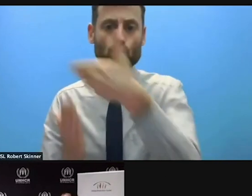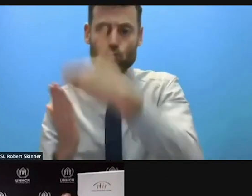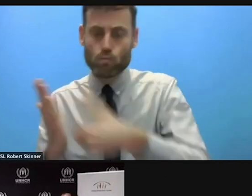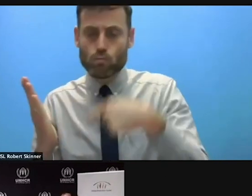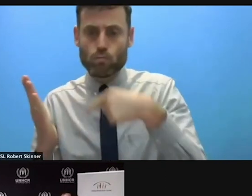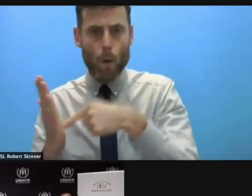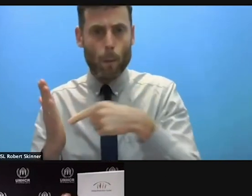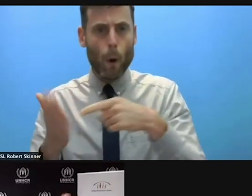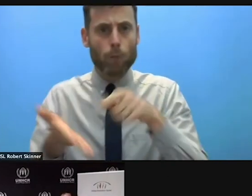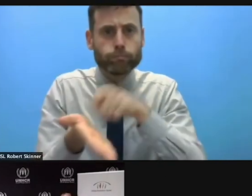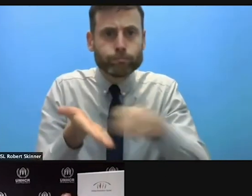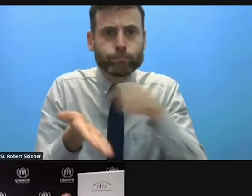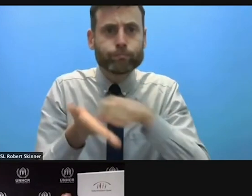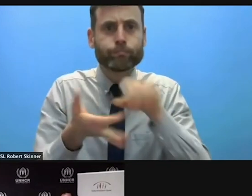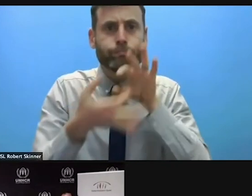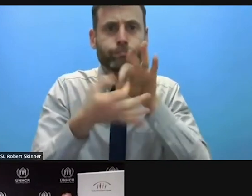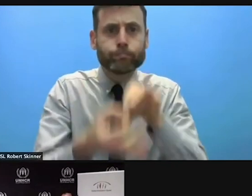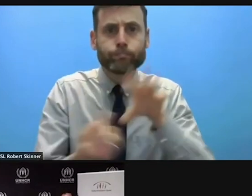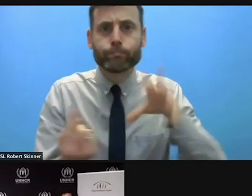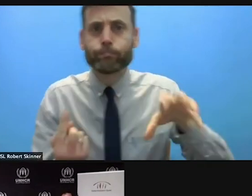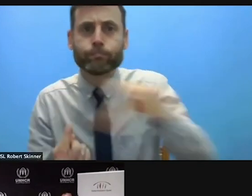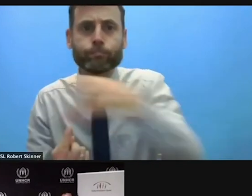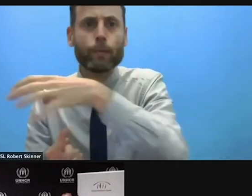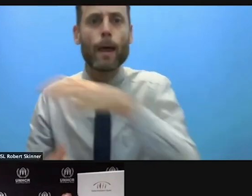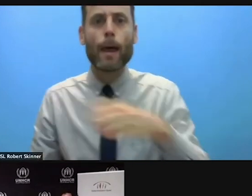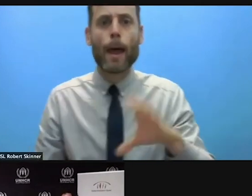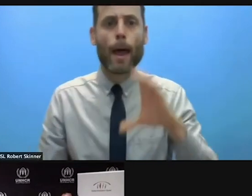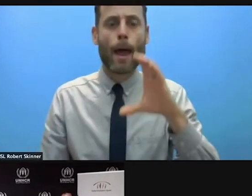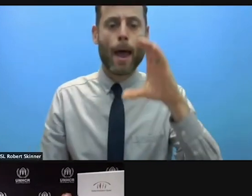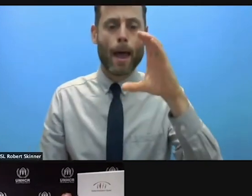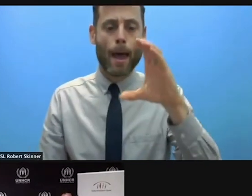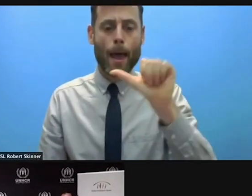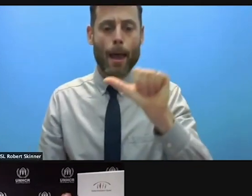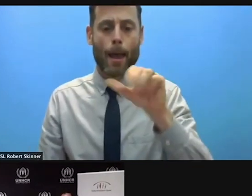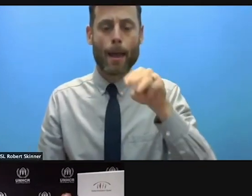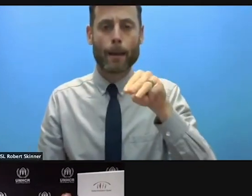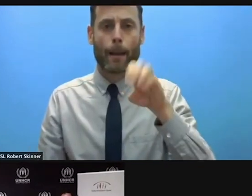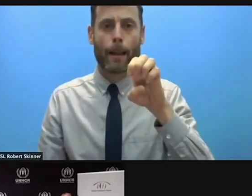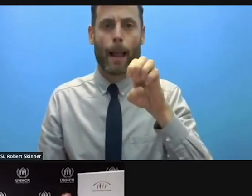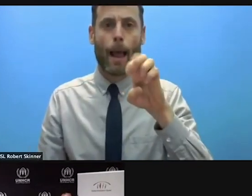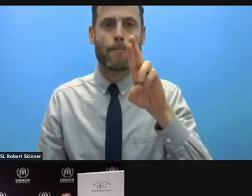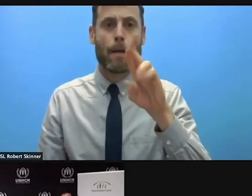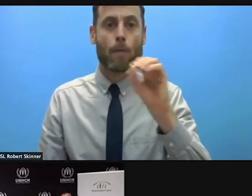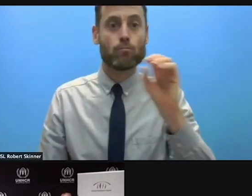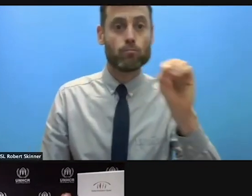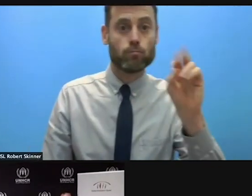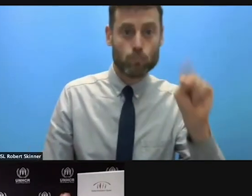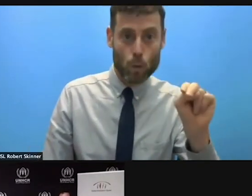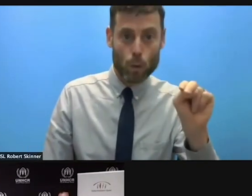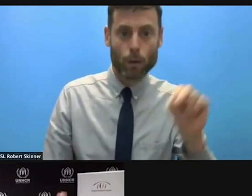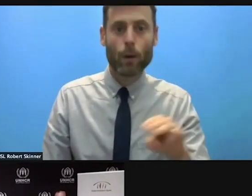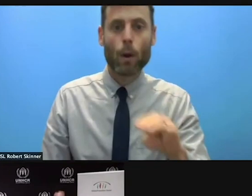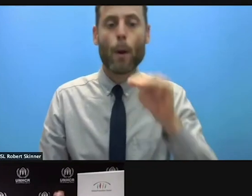Yemen and Venezuela. Set out some broad themes in those places of how the coronavirus is changing